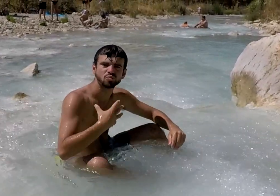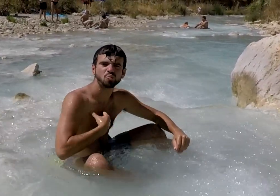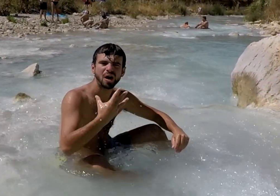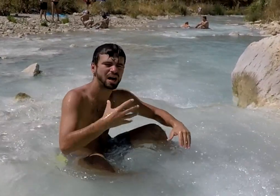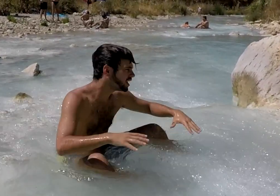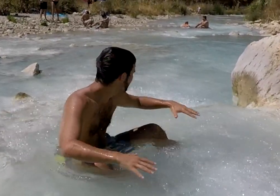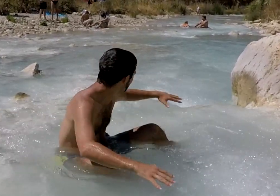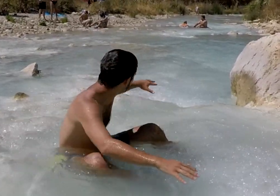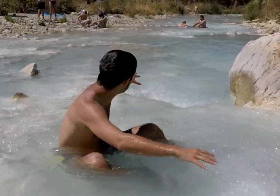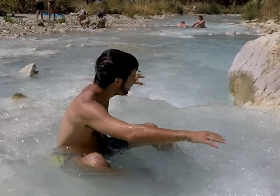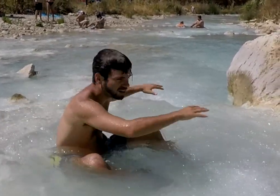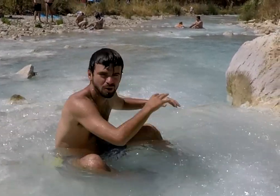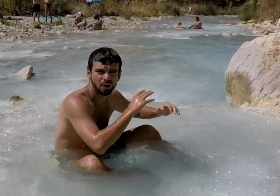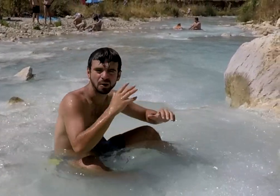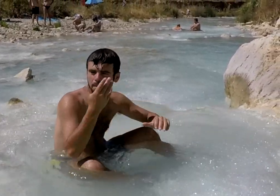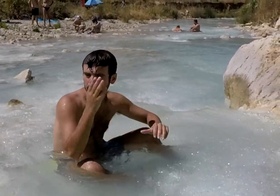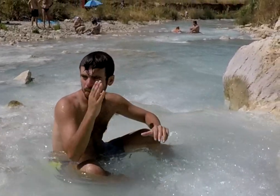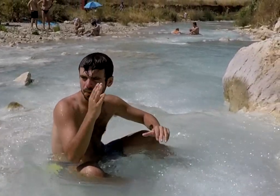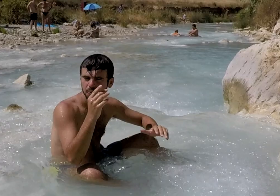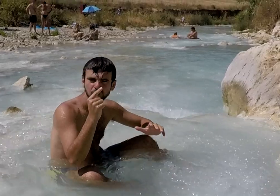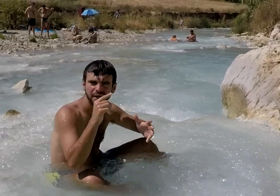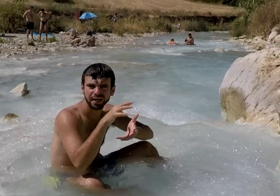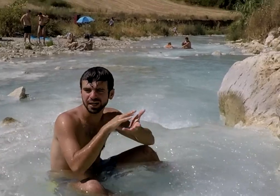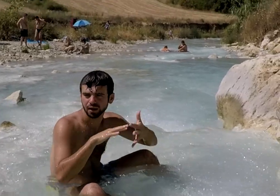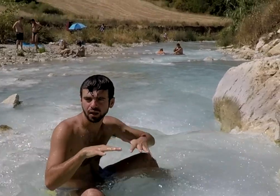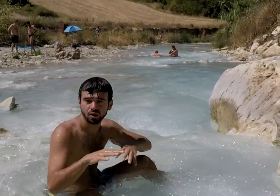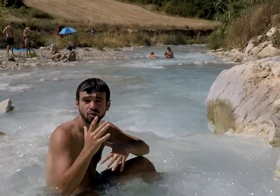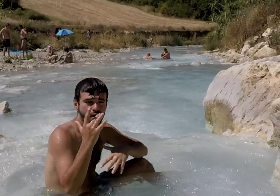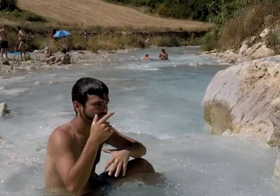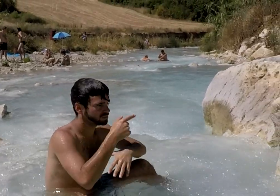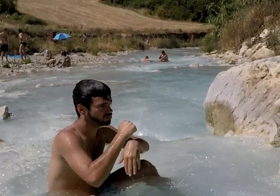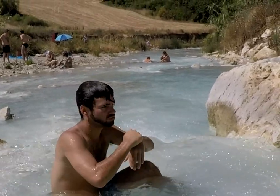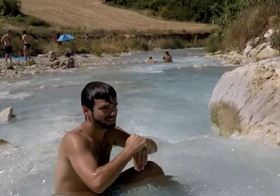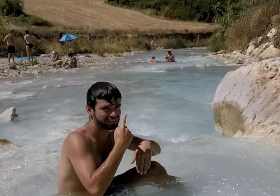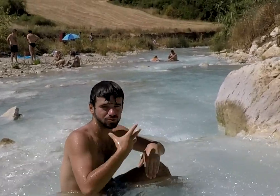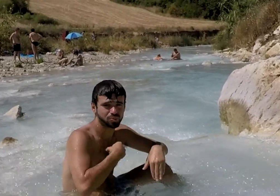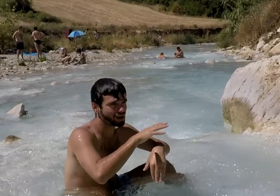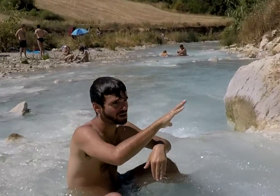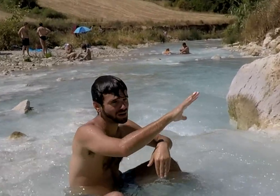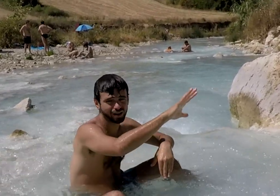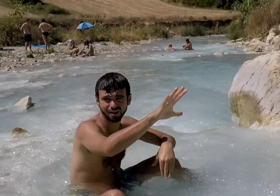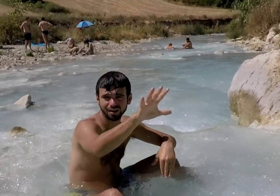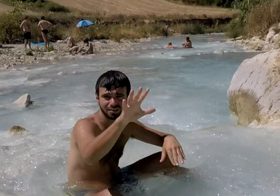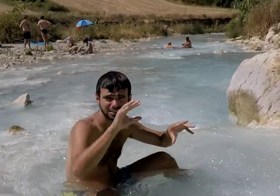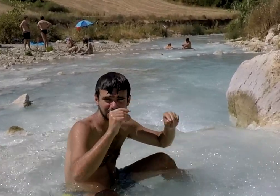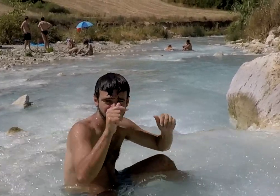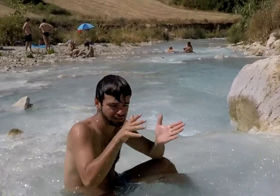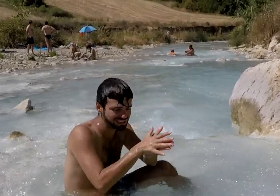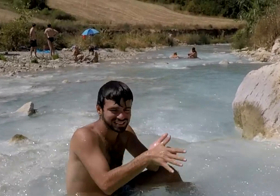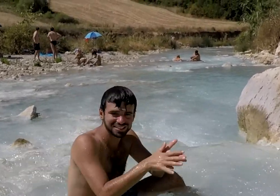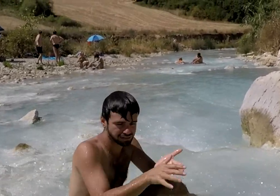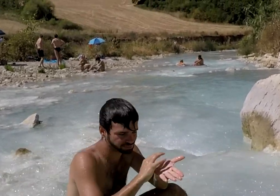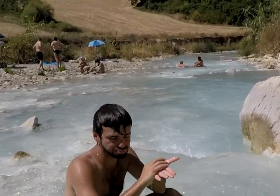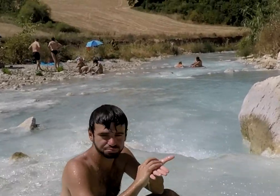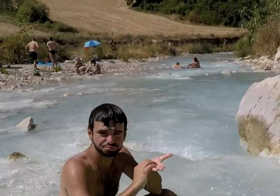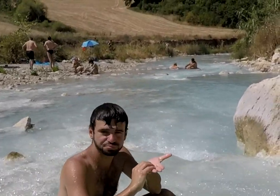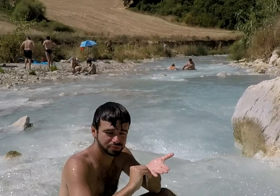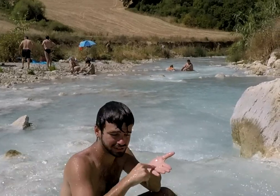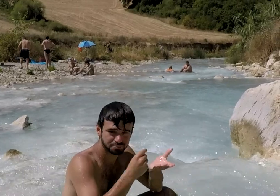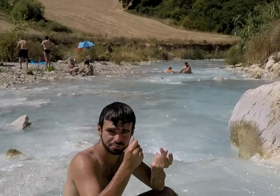You can see all watercolor is bluish and whitish. You've seen those rocks are white. The water continues running which causes a friction between those rocks.